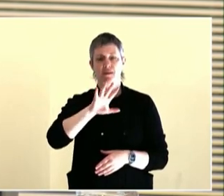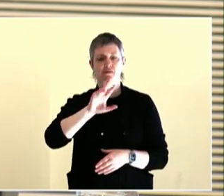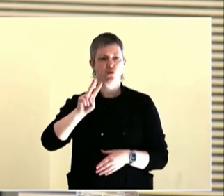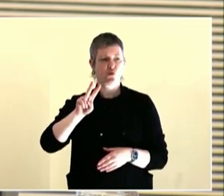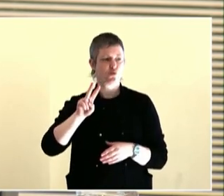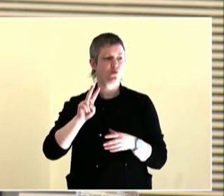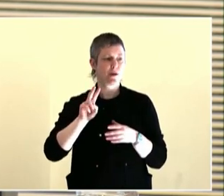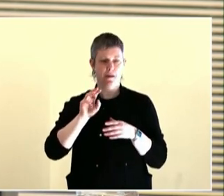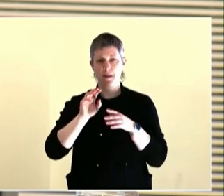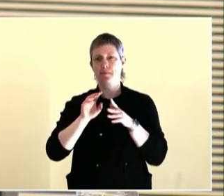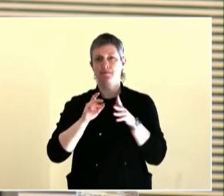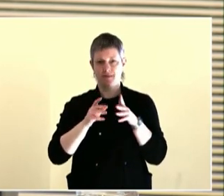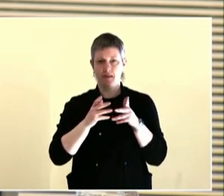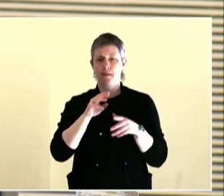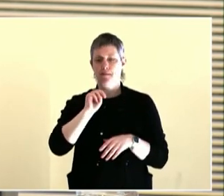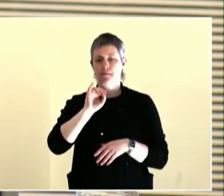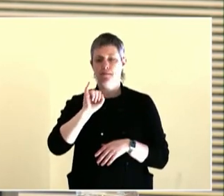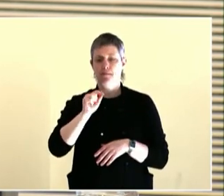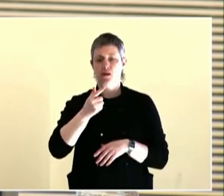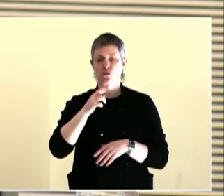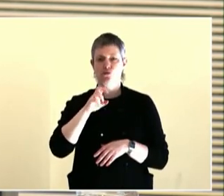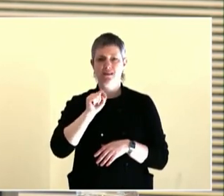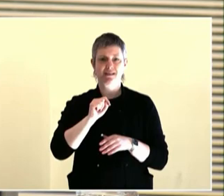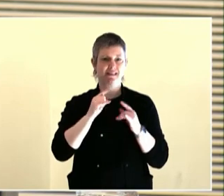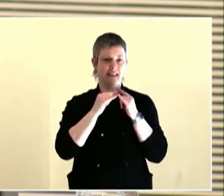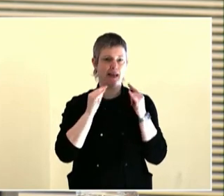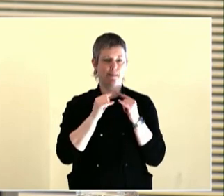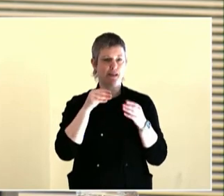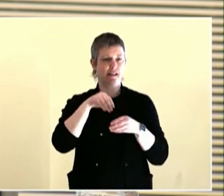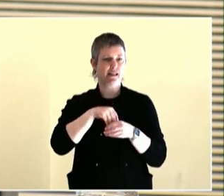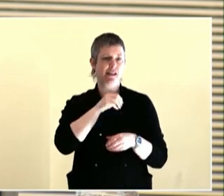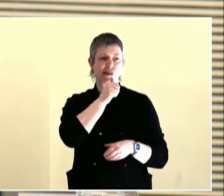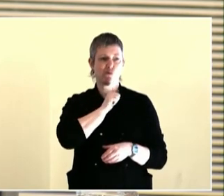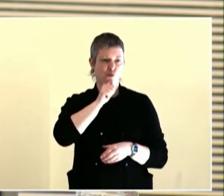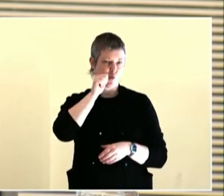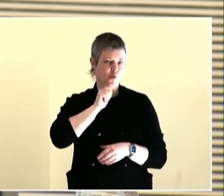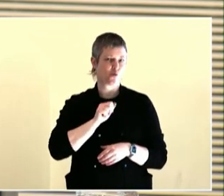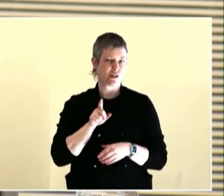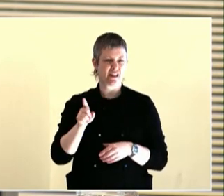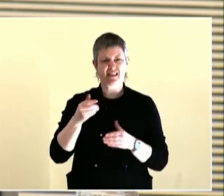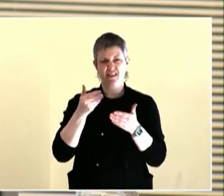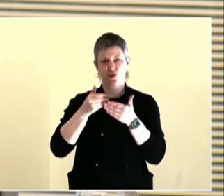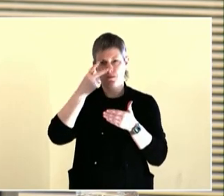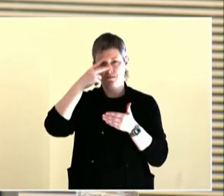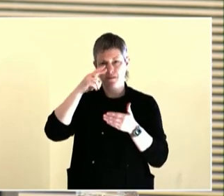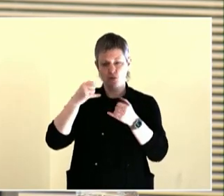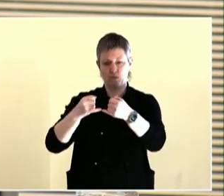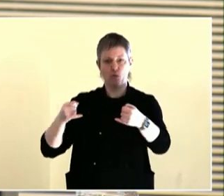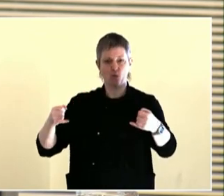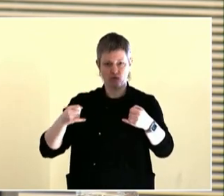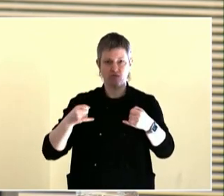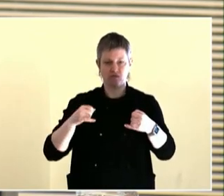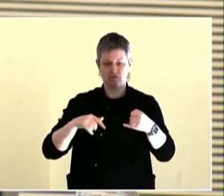come with the parents and they would engage in leadership development and read books and